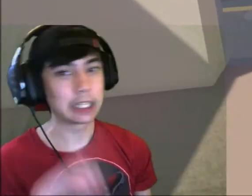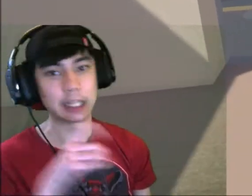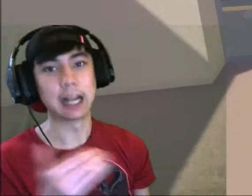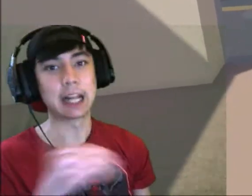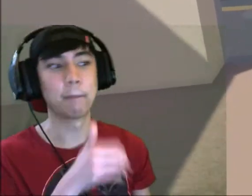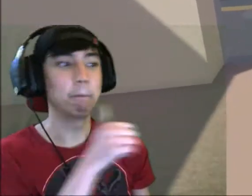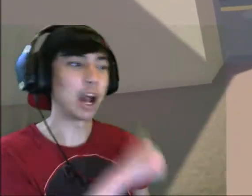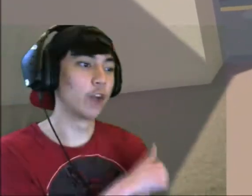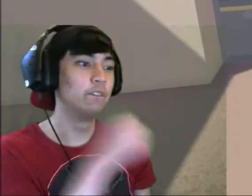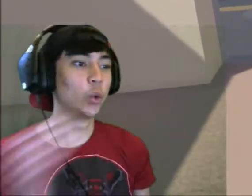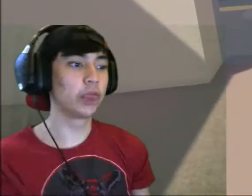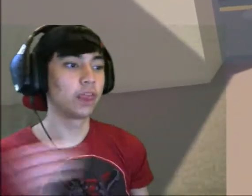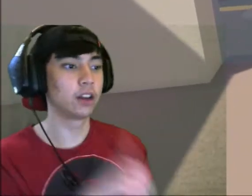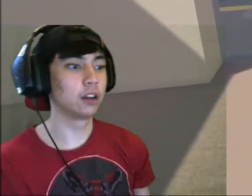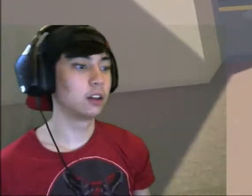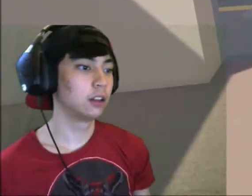Try again. Back and forth